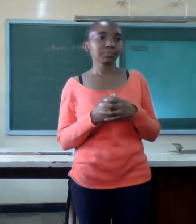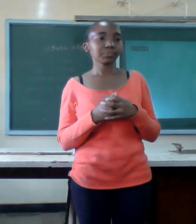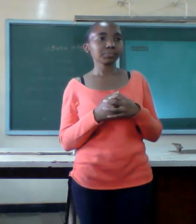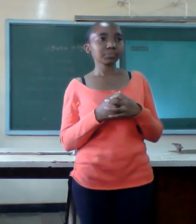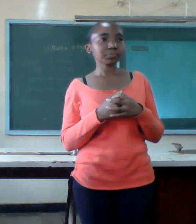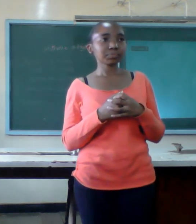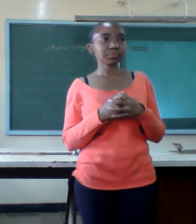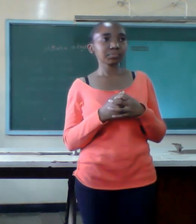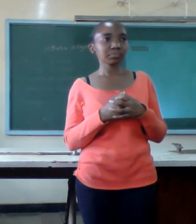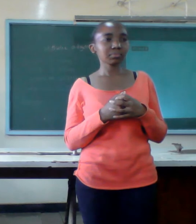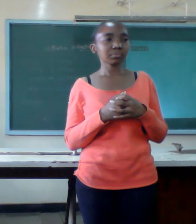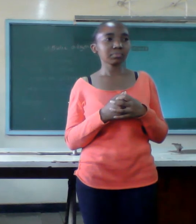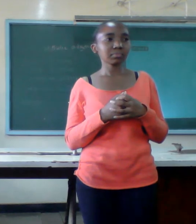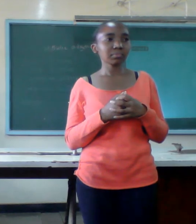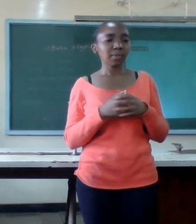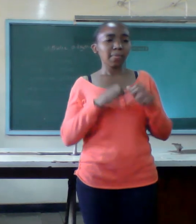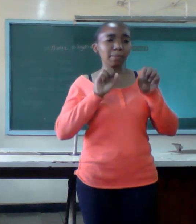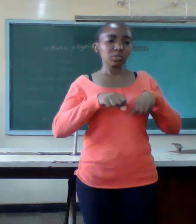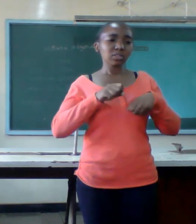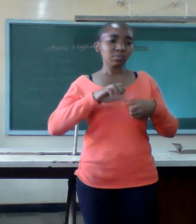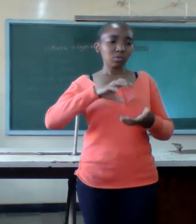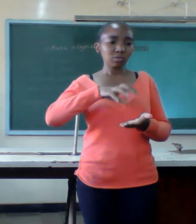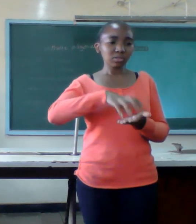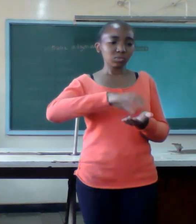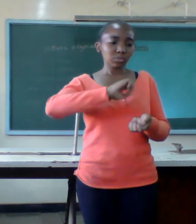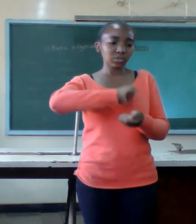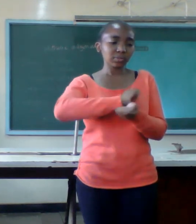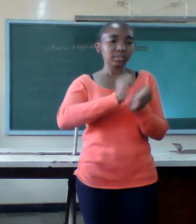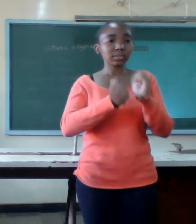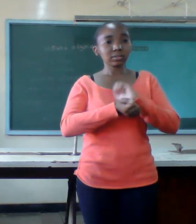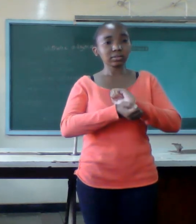situations may change solely flow for